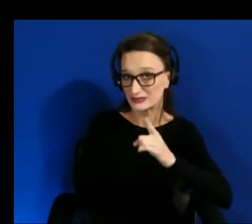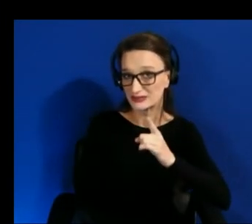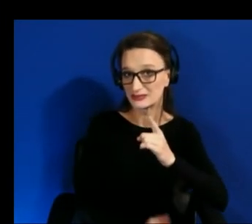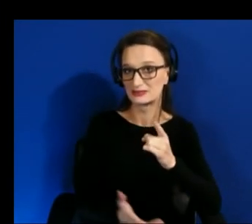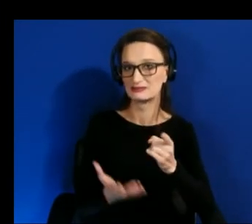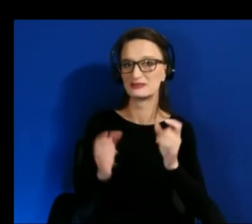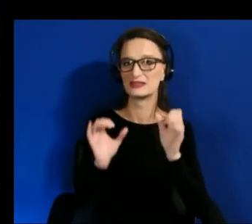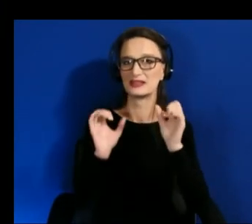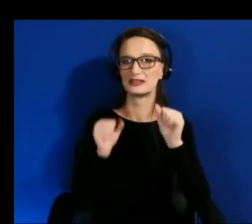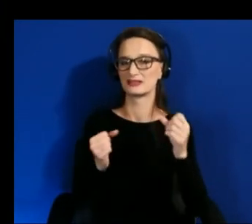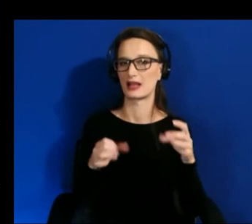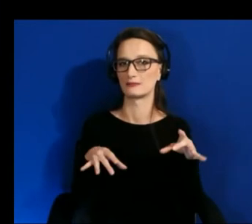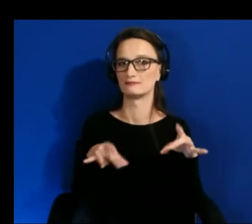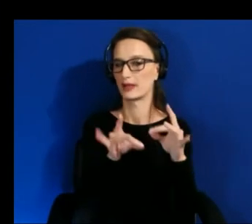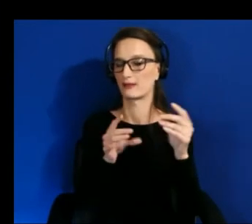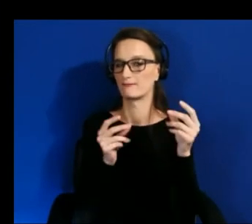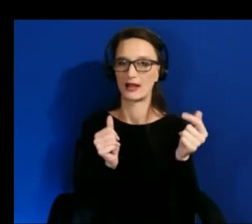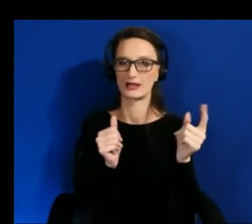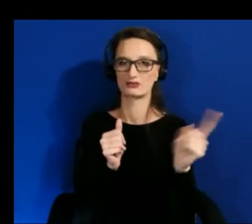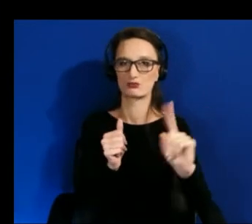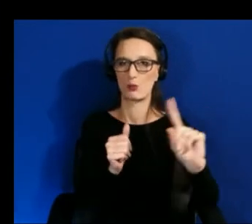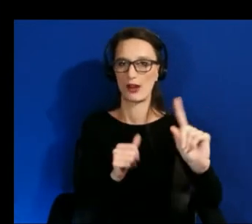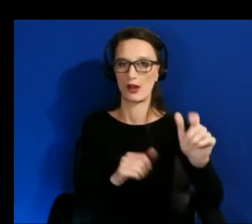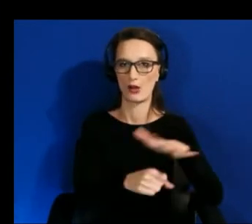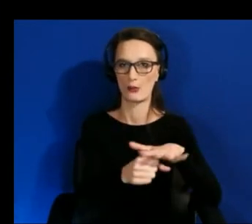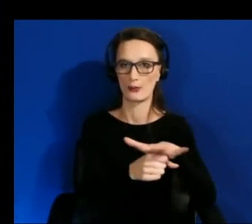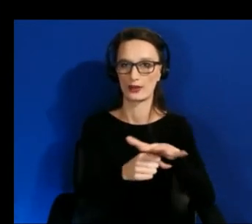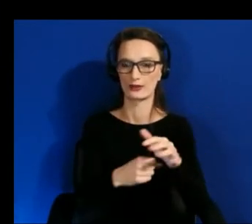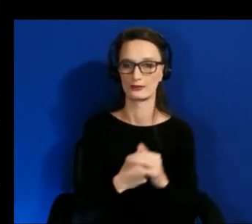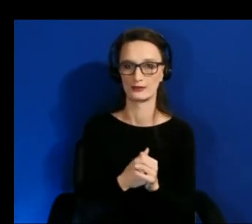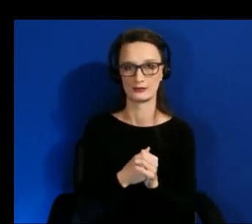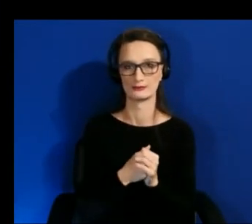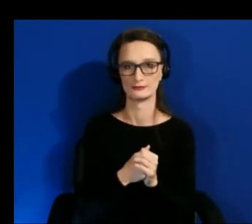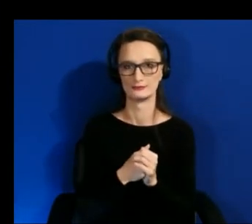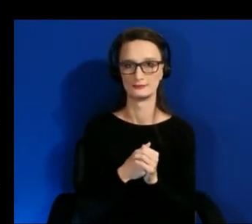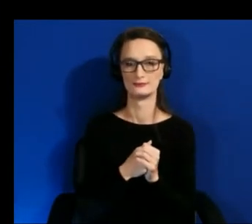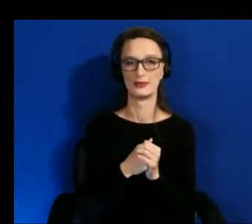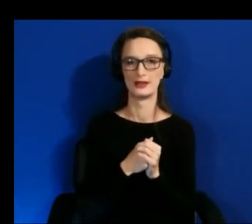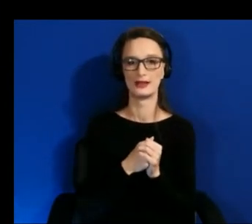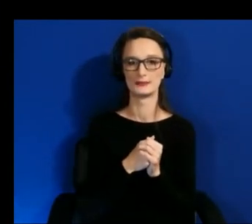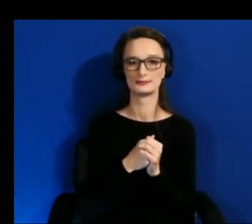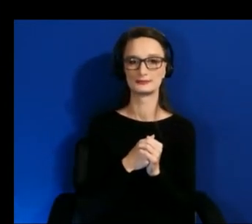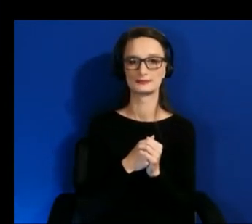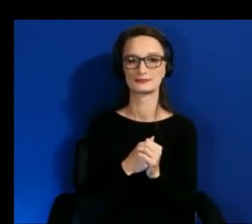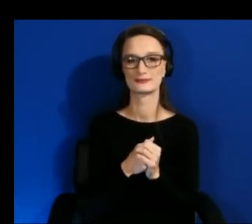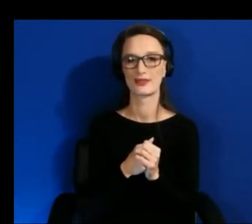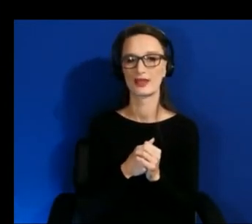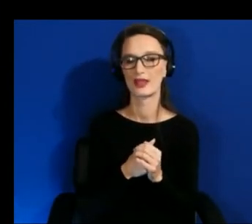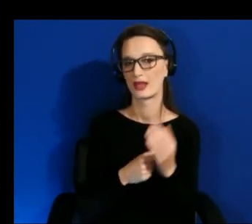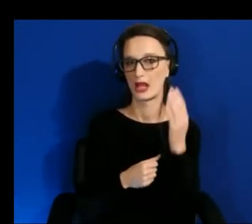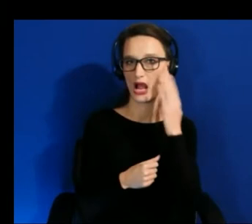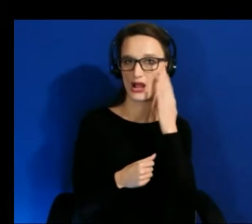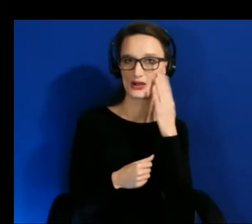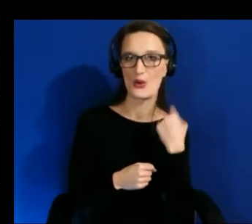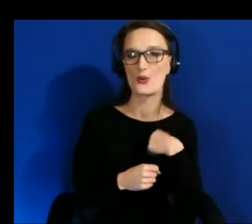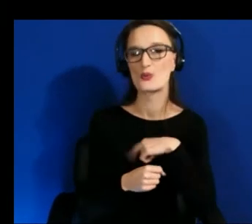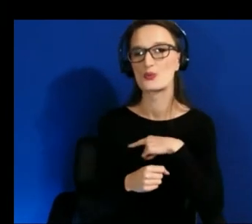right um i know at this time we we tried using realistic sounds and that was not possible because